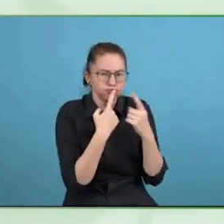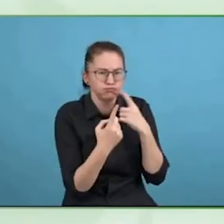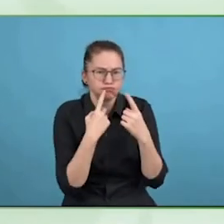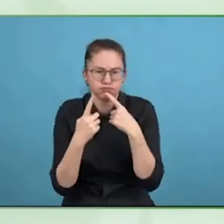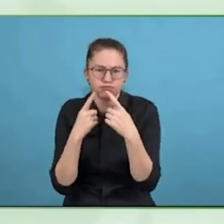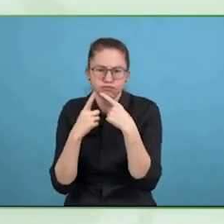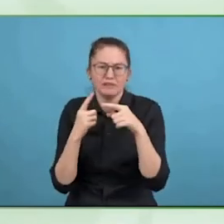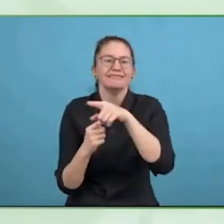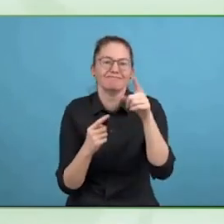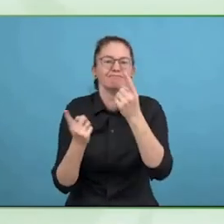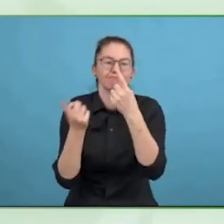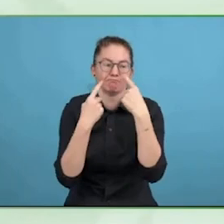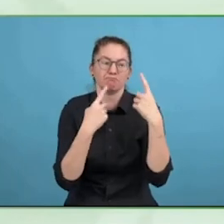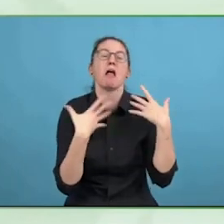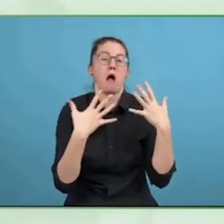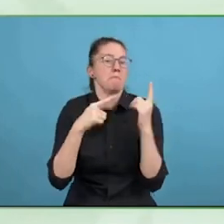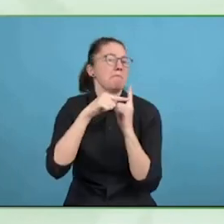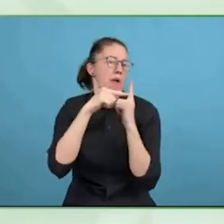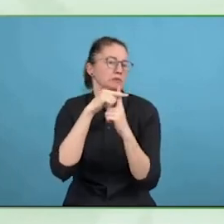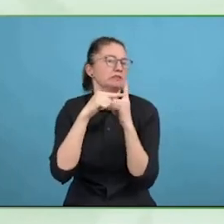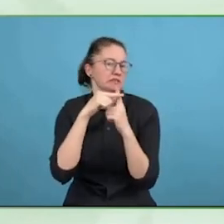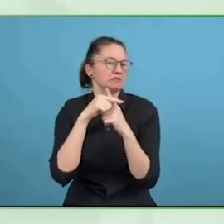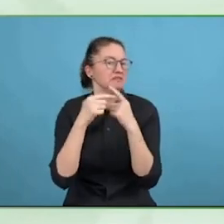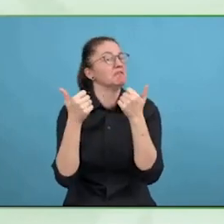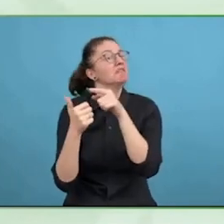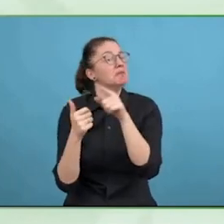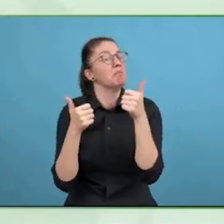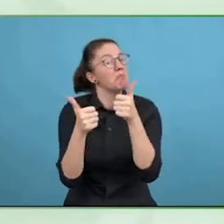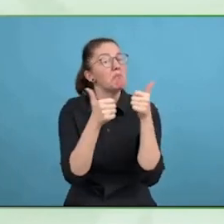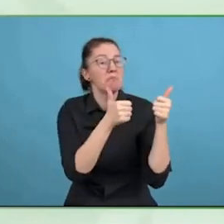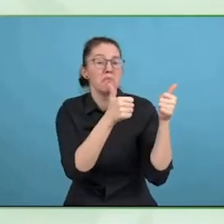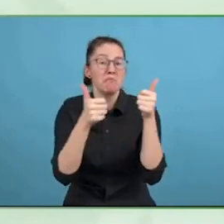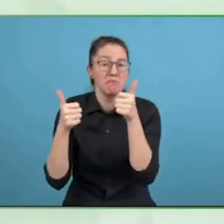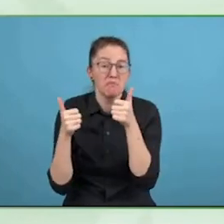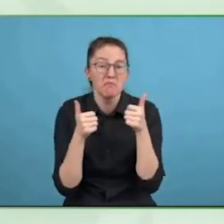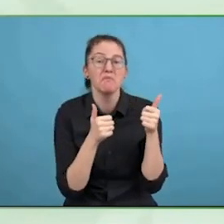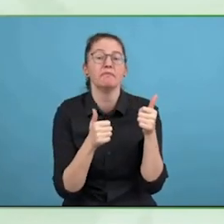emphasise that the tool of charge, it is publicly available, currently